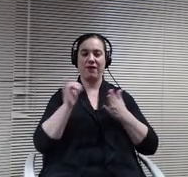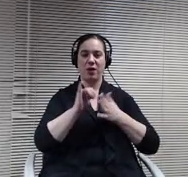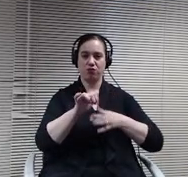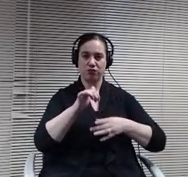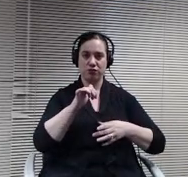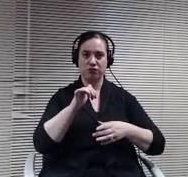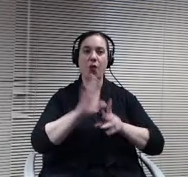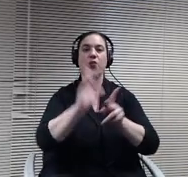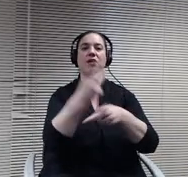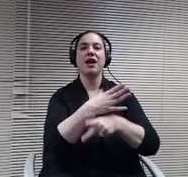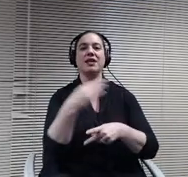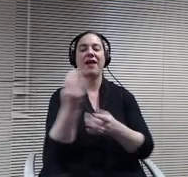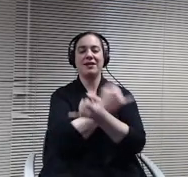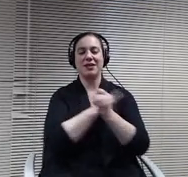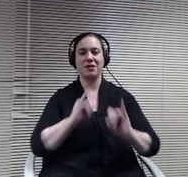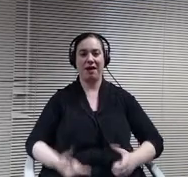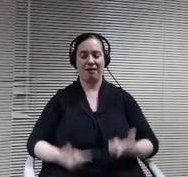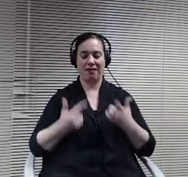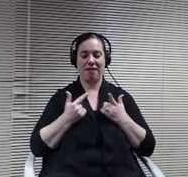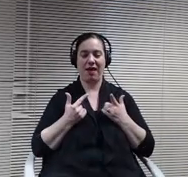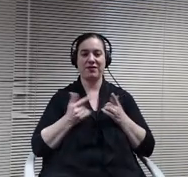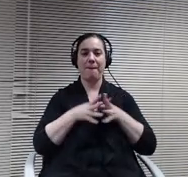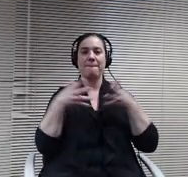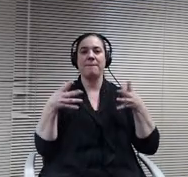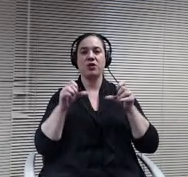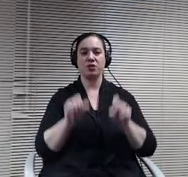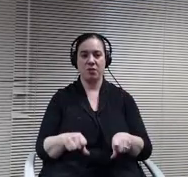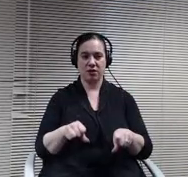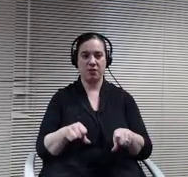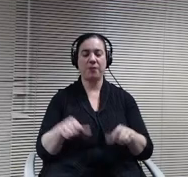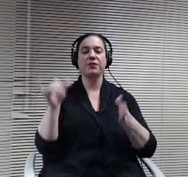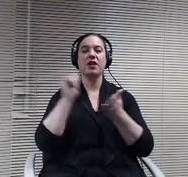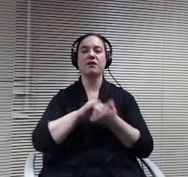possible. This purpose directly aligns with Manatoc's mission.